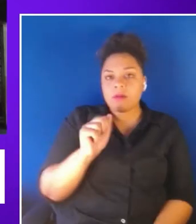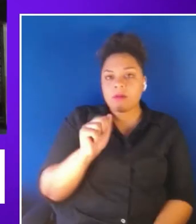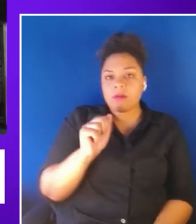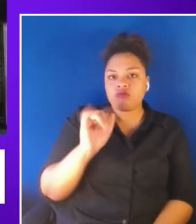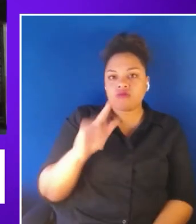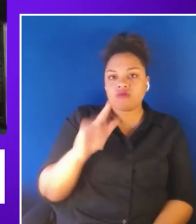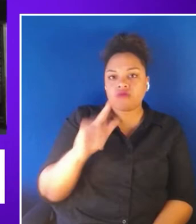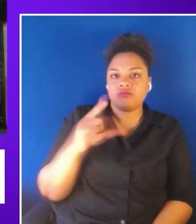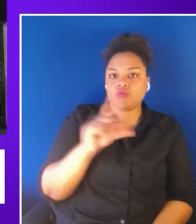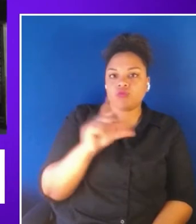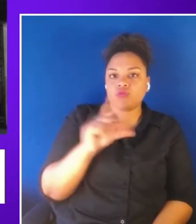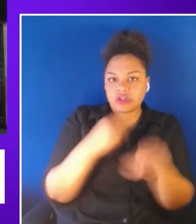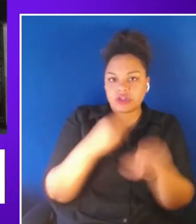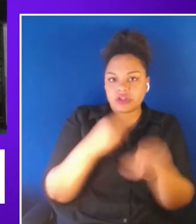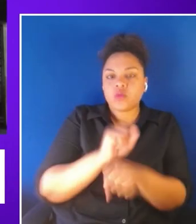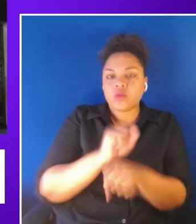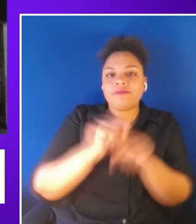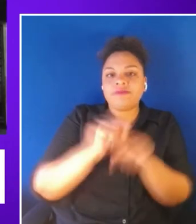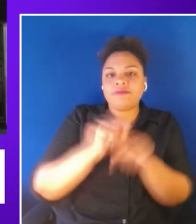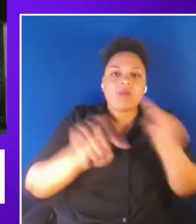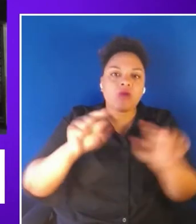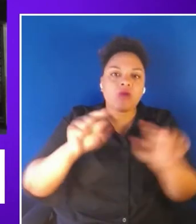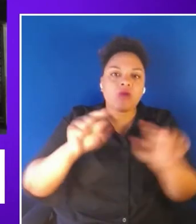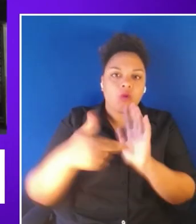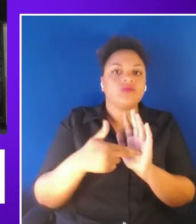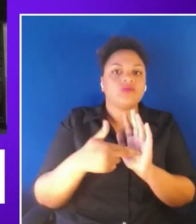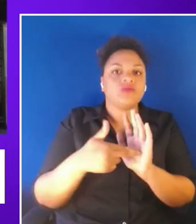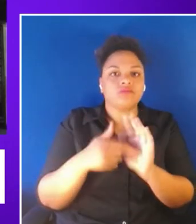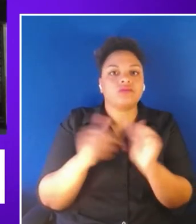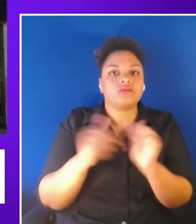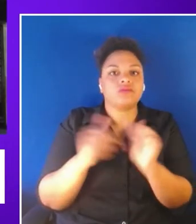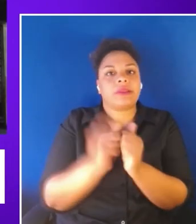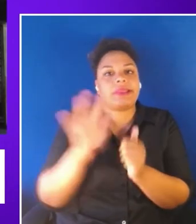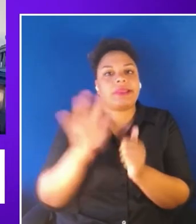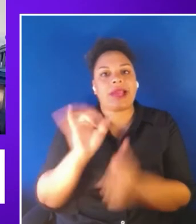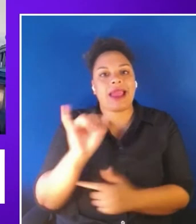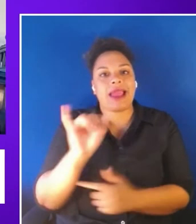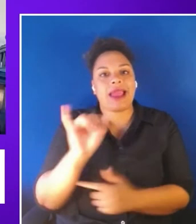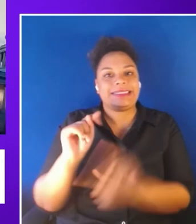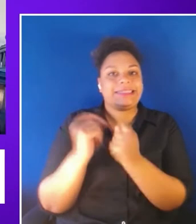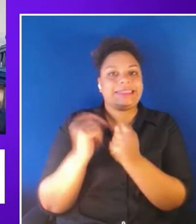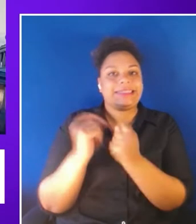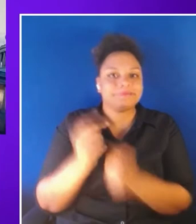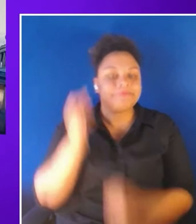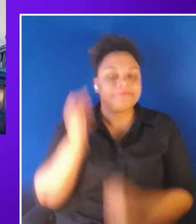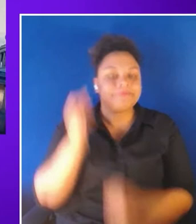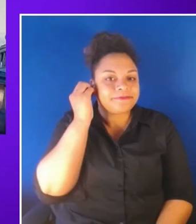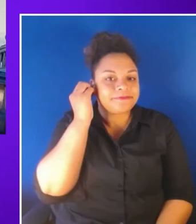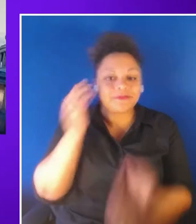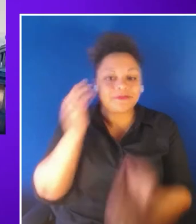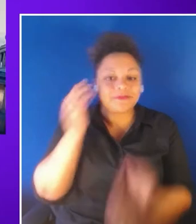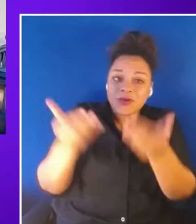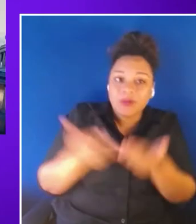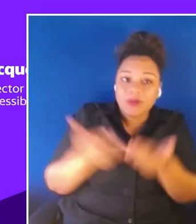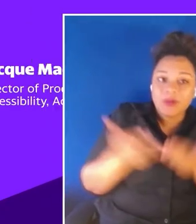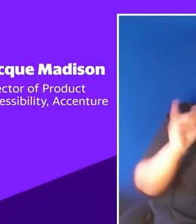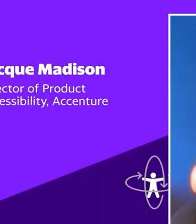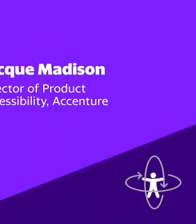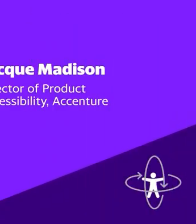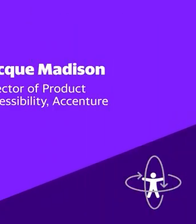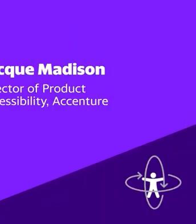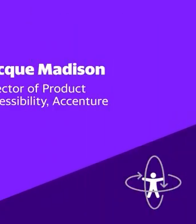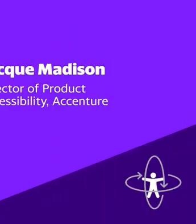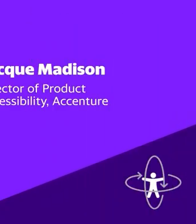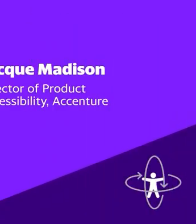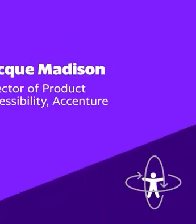working in various roles across the company's IT team. Welcome Jacque and Marisol.